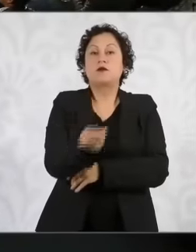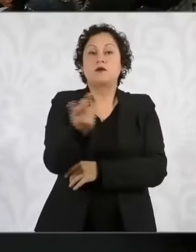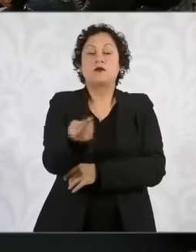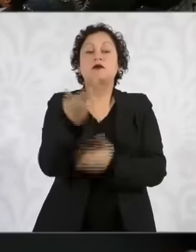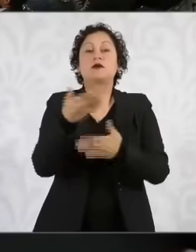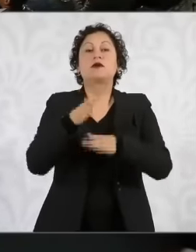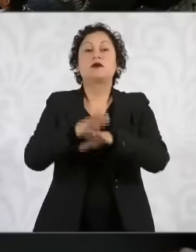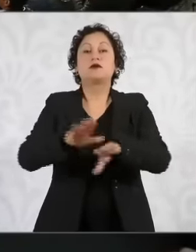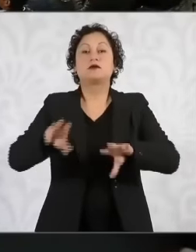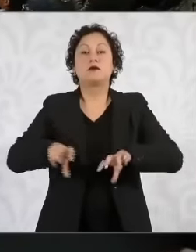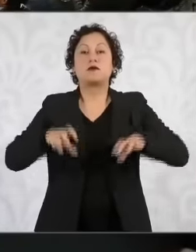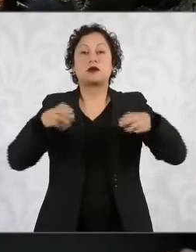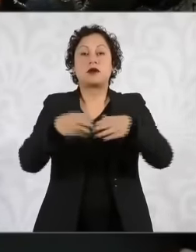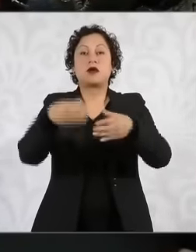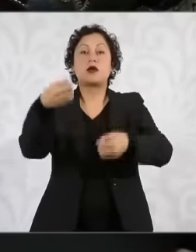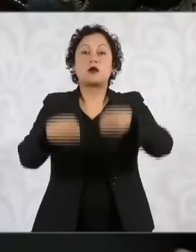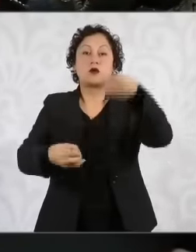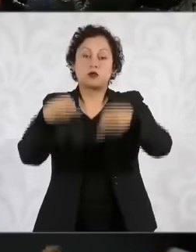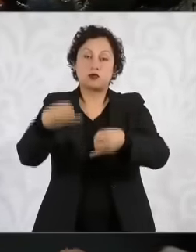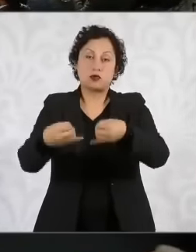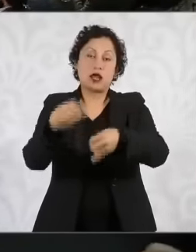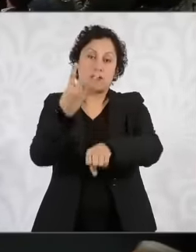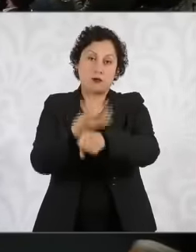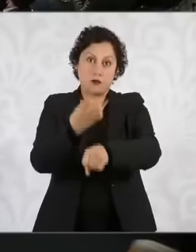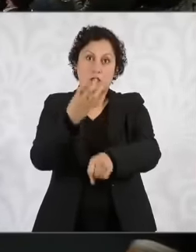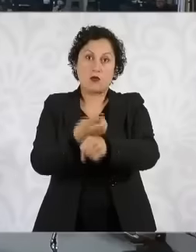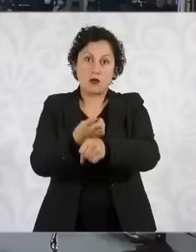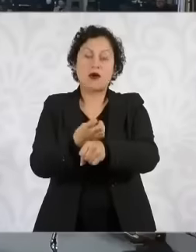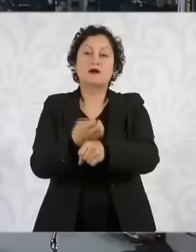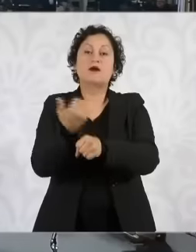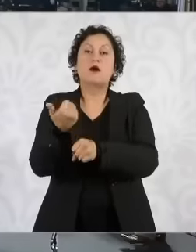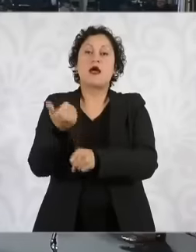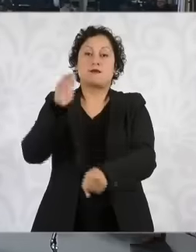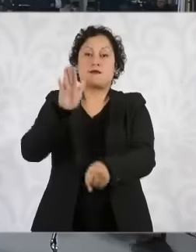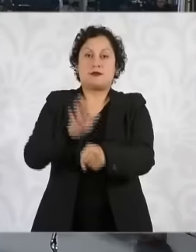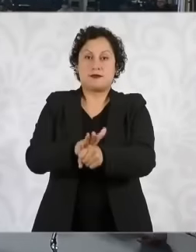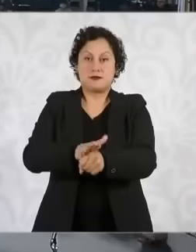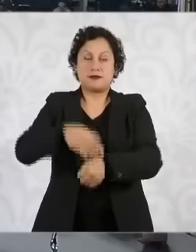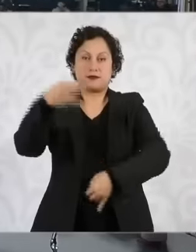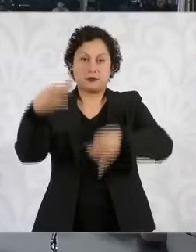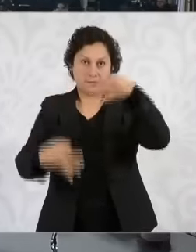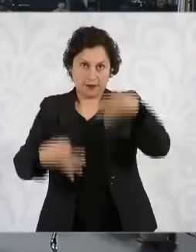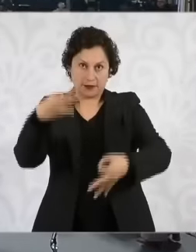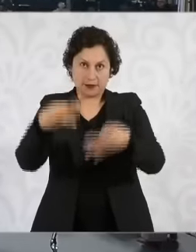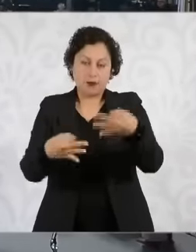of the District in administrative matters, on the other hand, another issue of the judicial power that defends